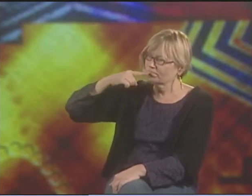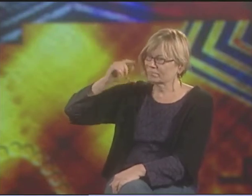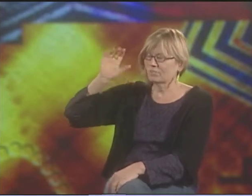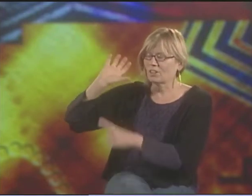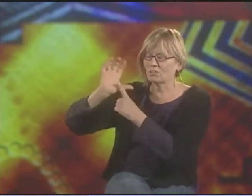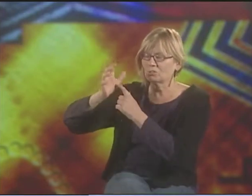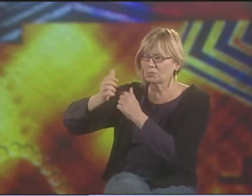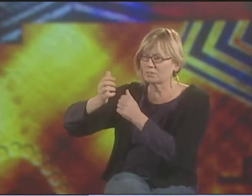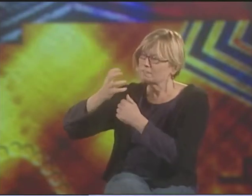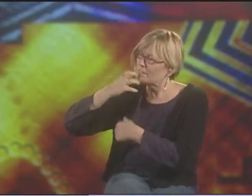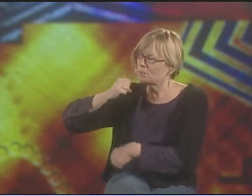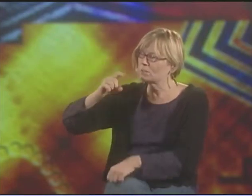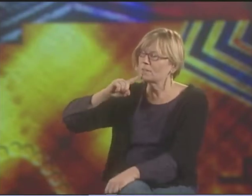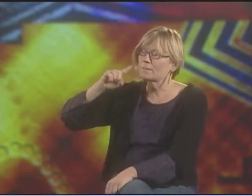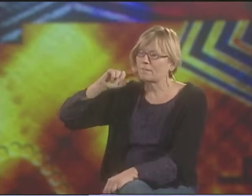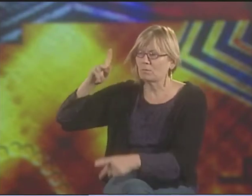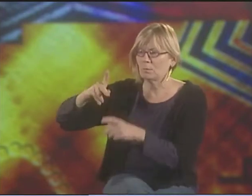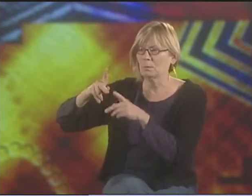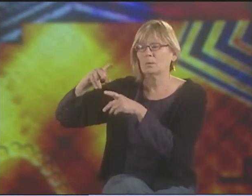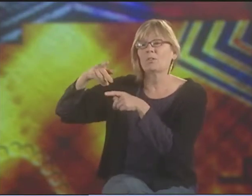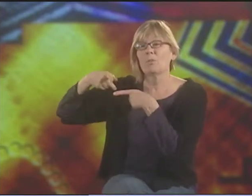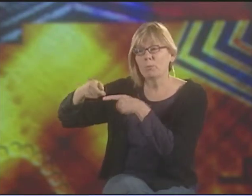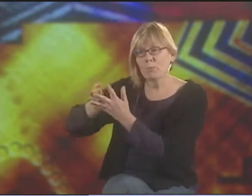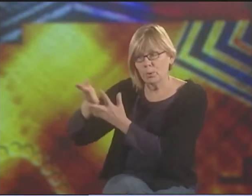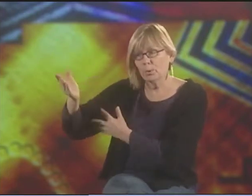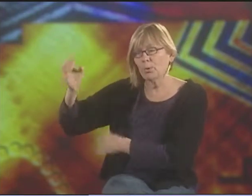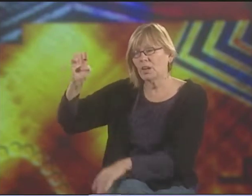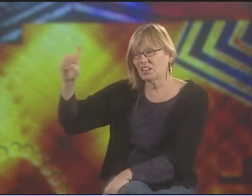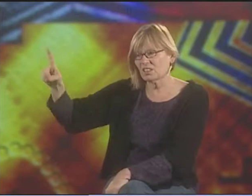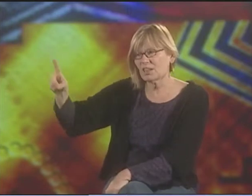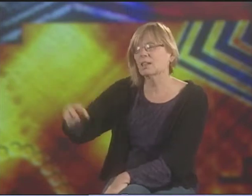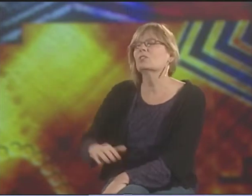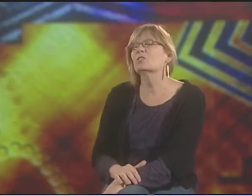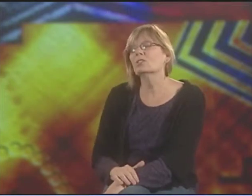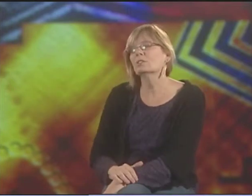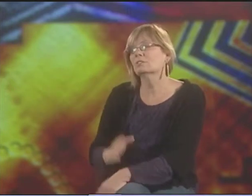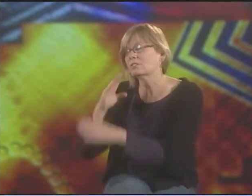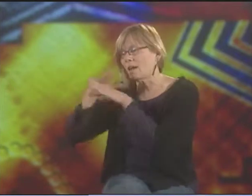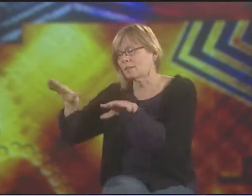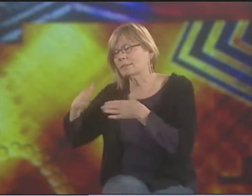BY HEARING CULTURE AND HEARING PEOPLE THROUGH THE EDUCATION SYSTEM